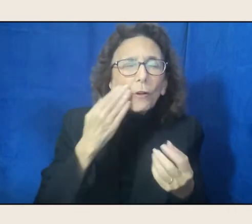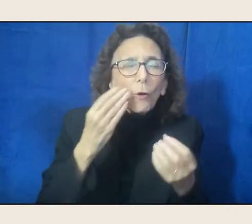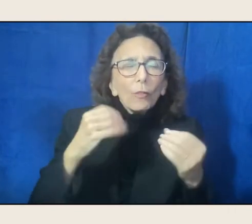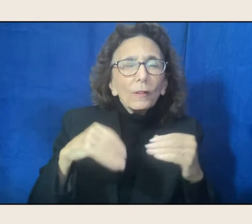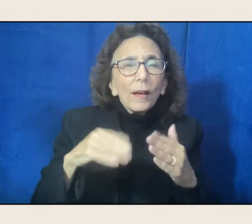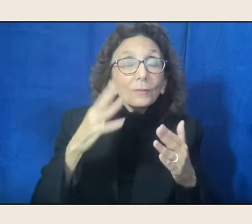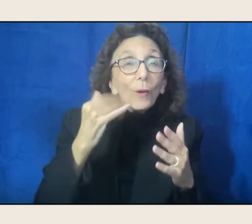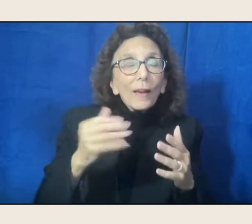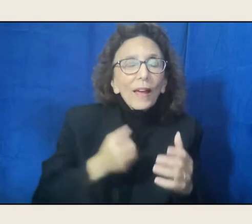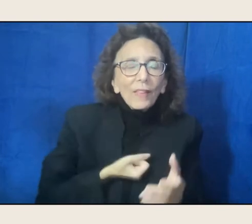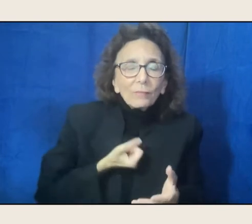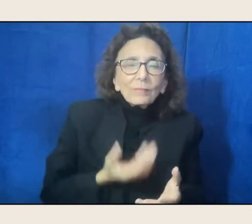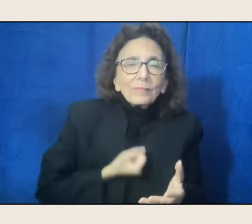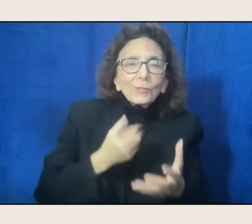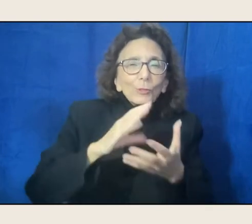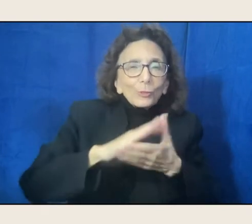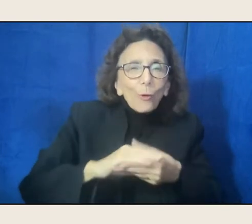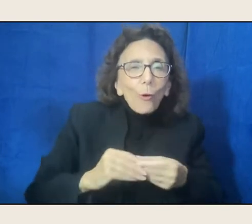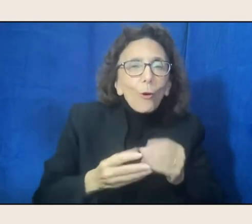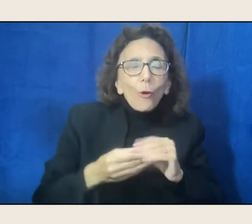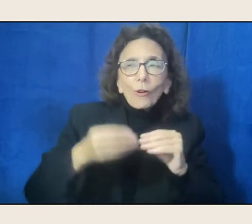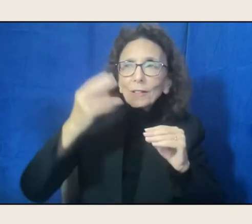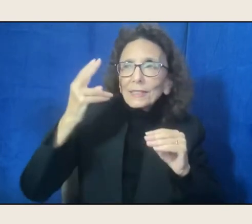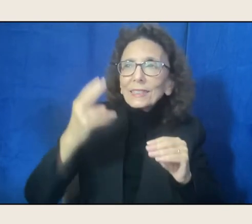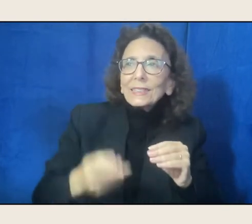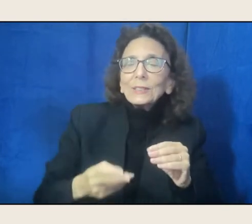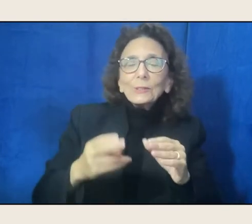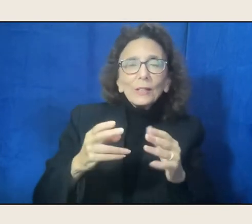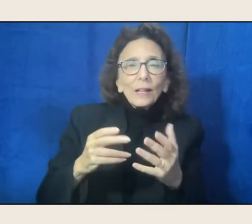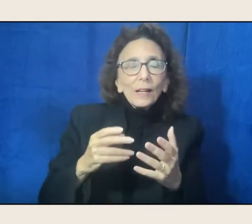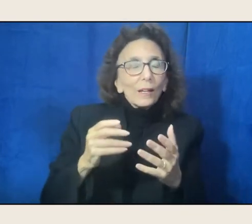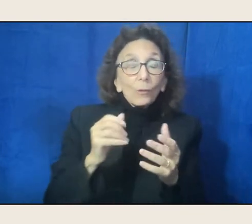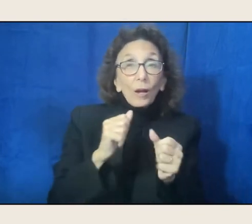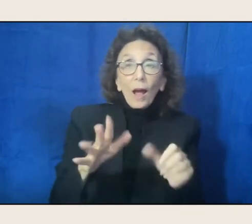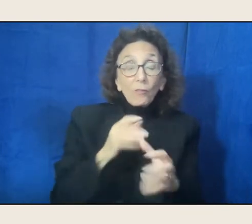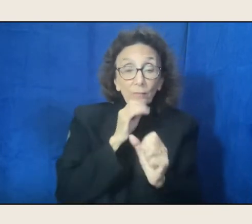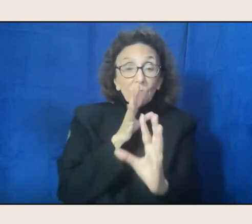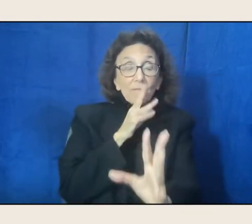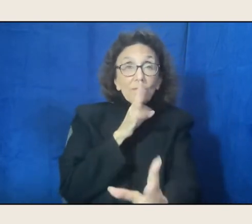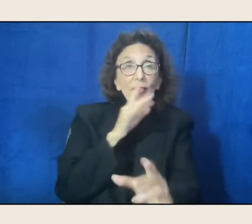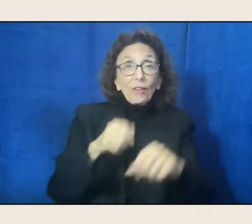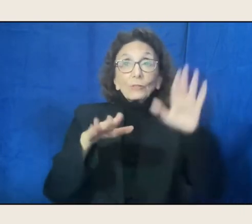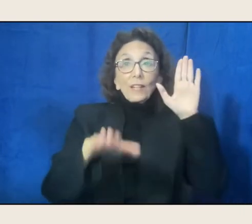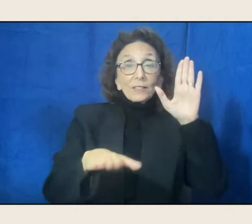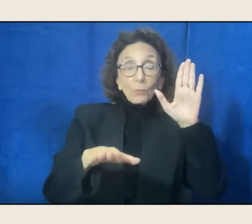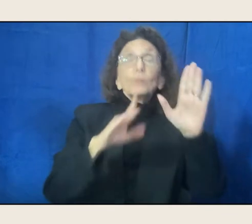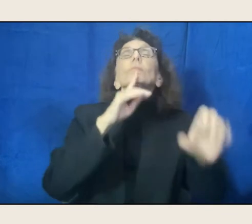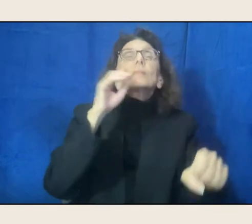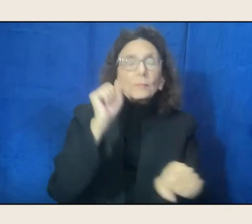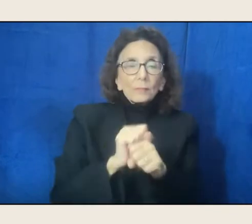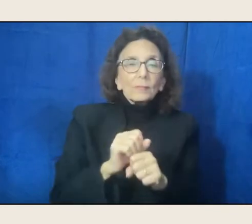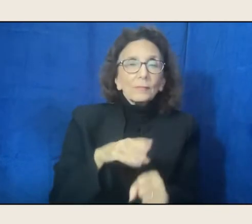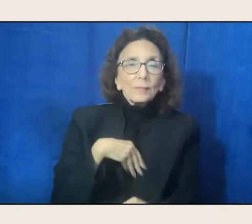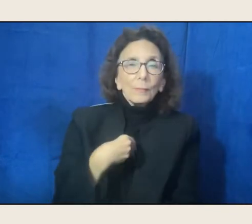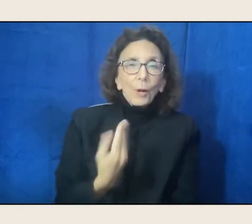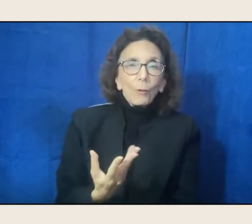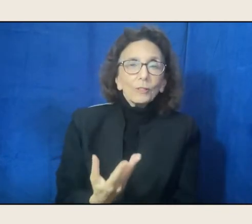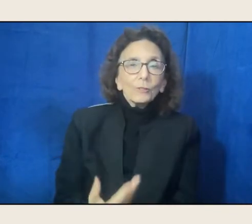and it was poetry. It was, their testimonies were poetry. Mm, mm, mm.